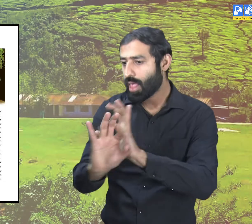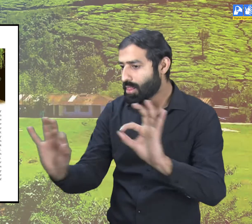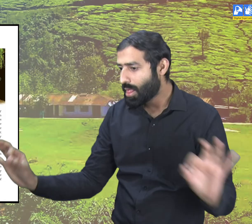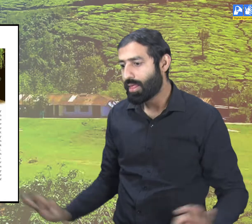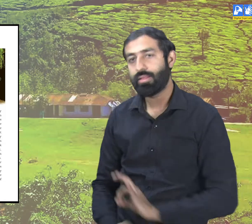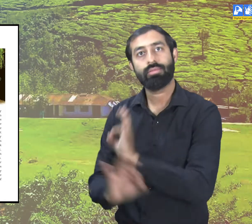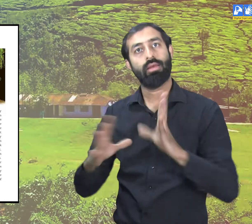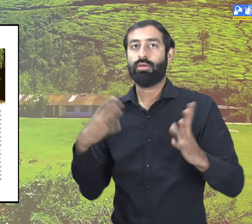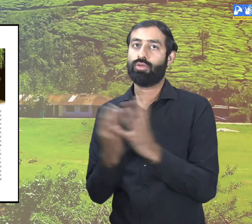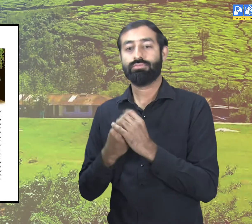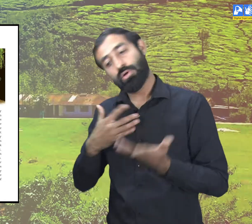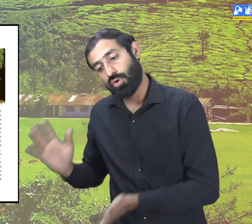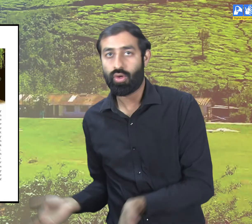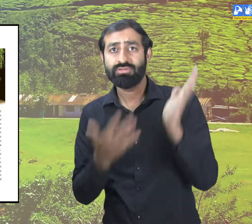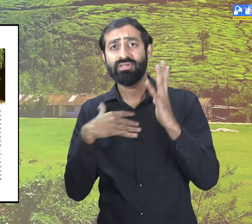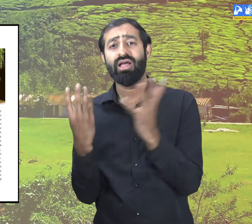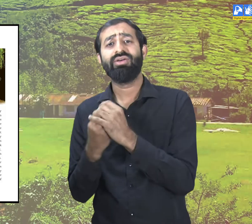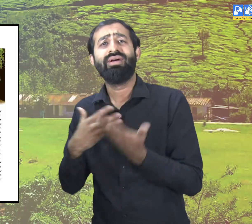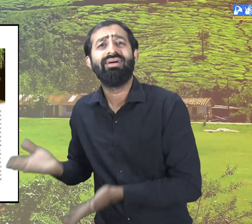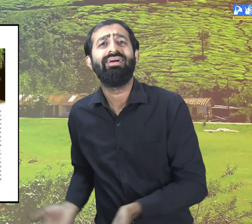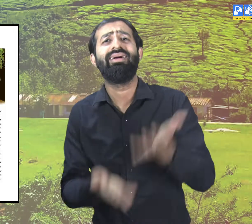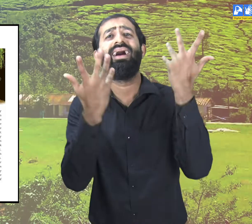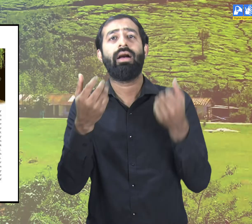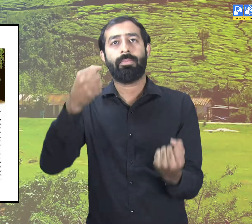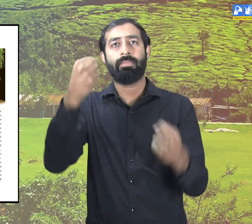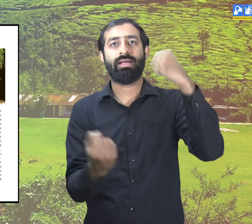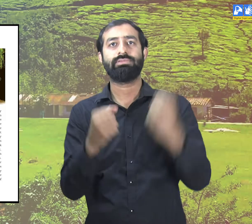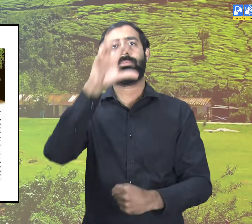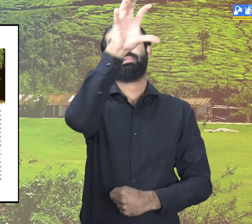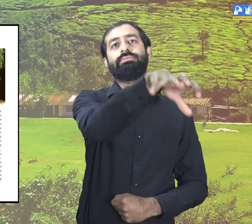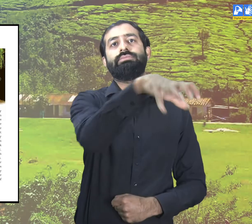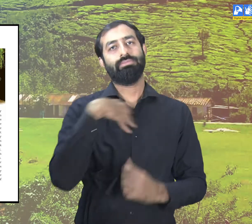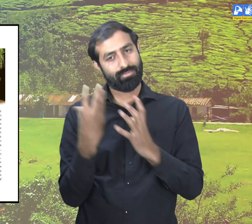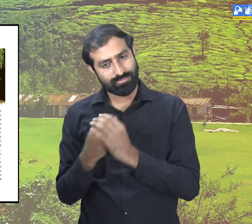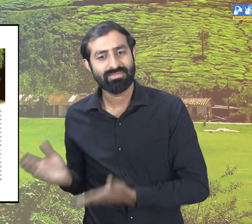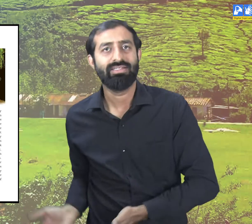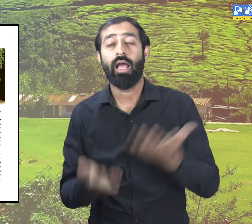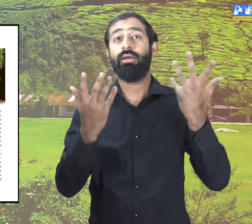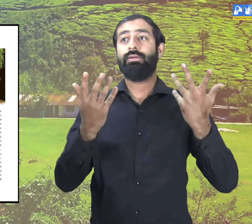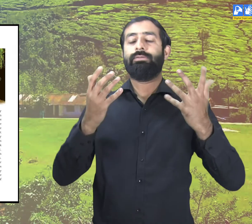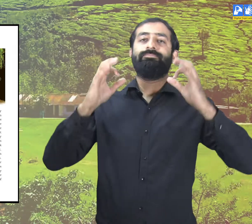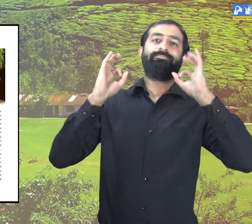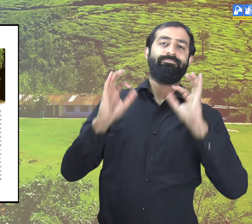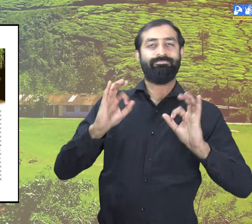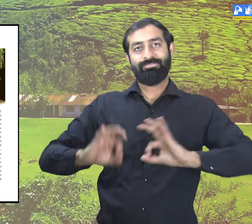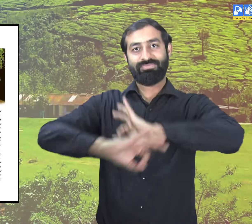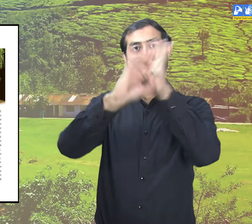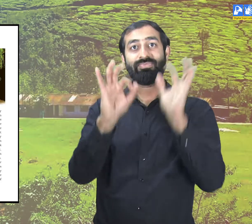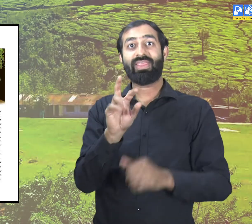Then we got ready took our luggage and went to the bus stand.